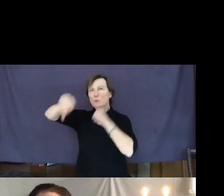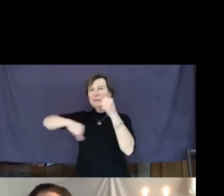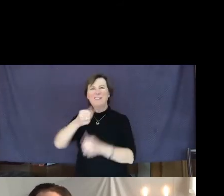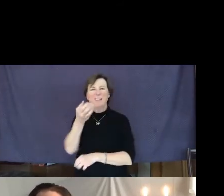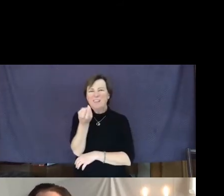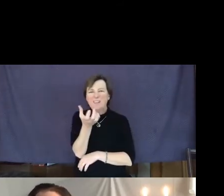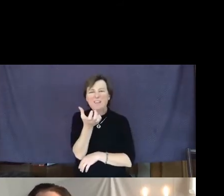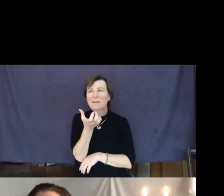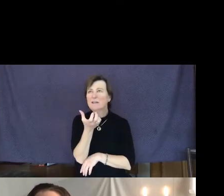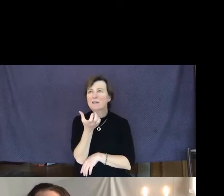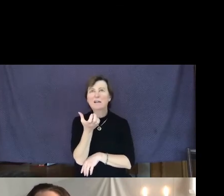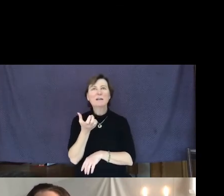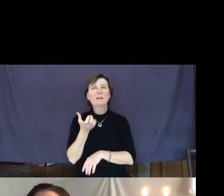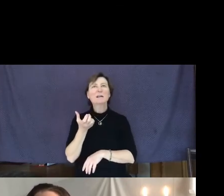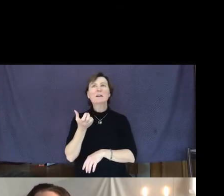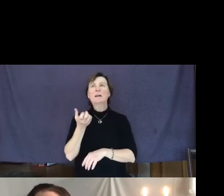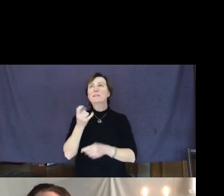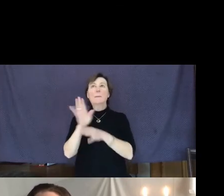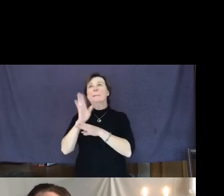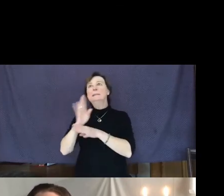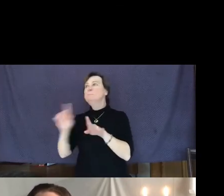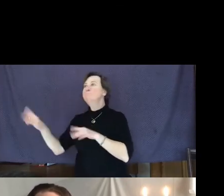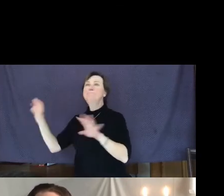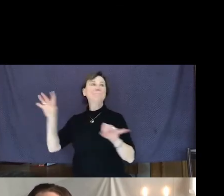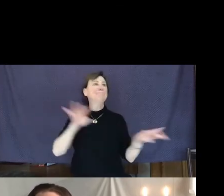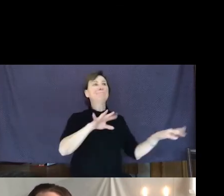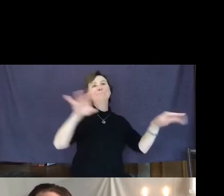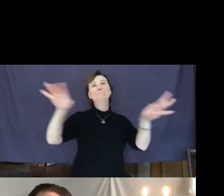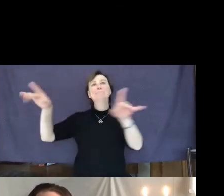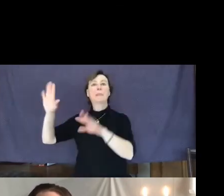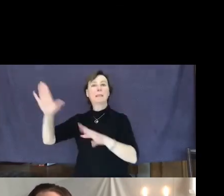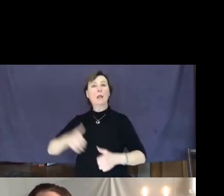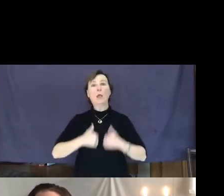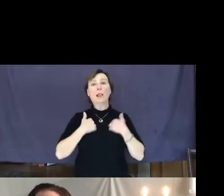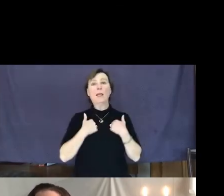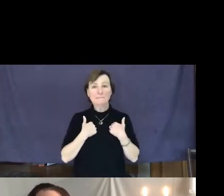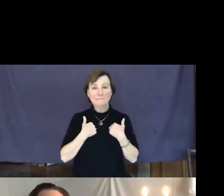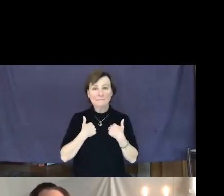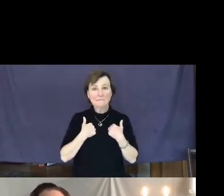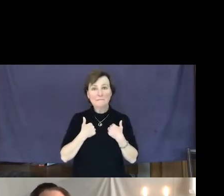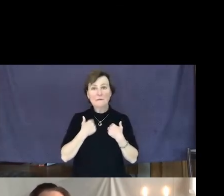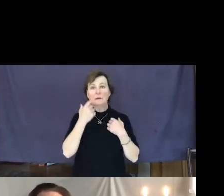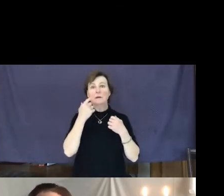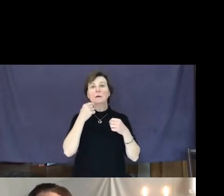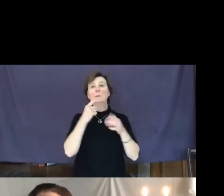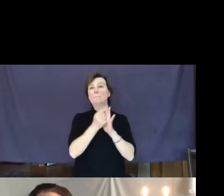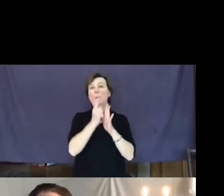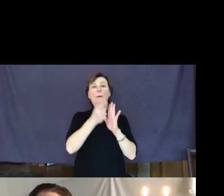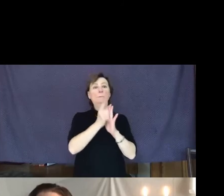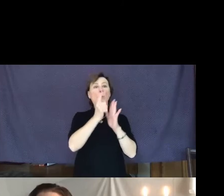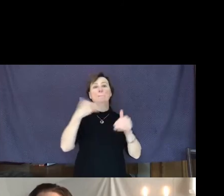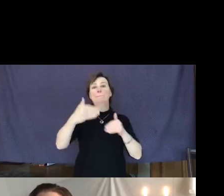They just busily go about their lives from one moment to another